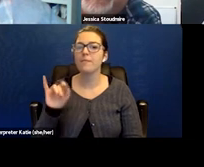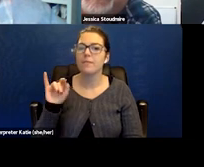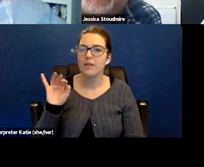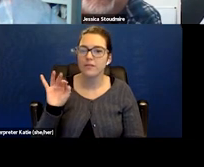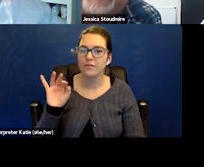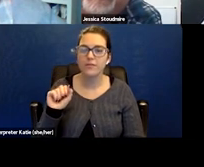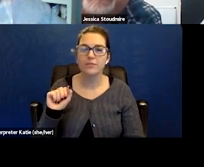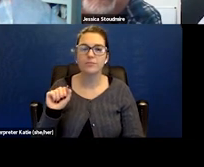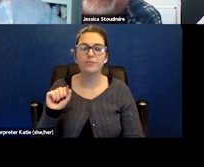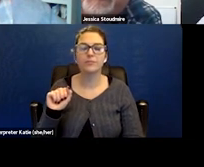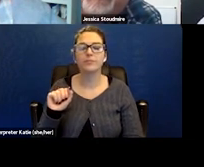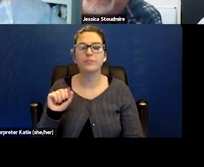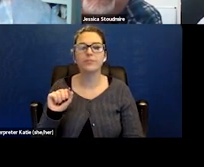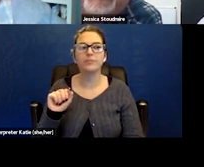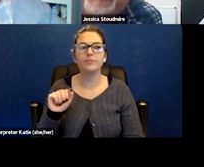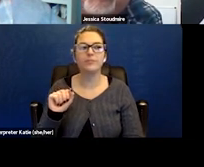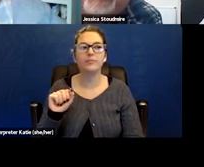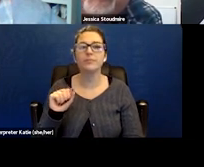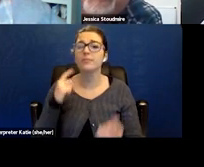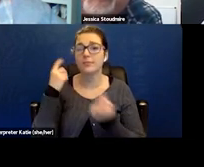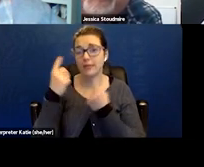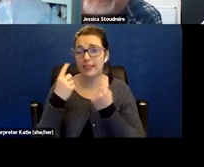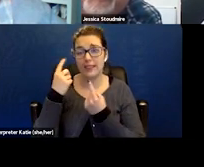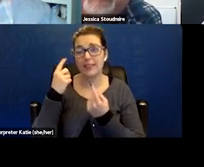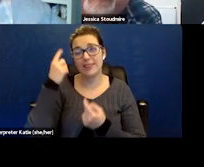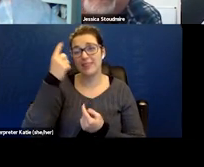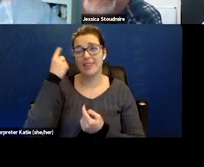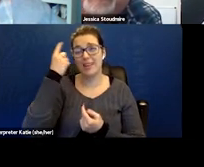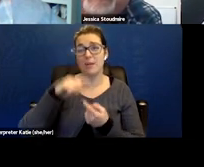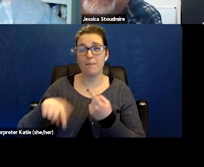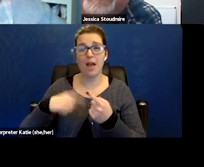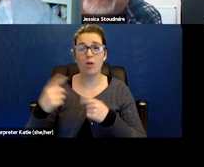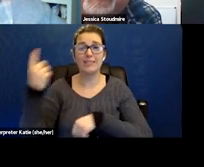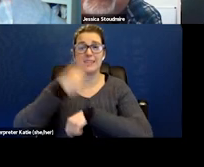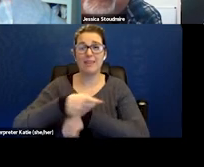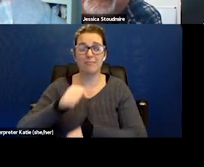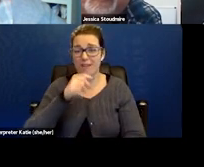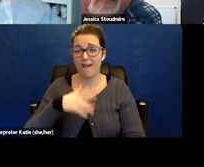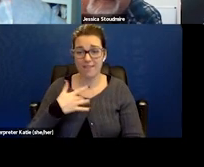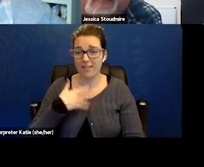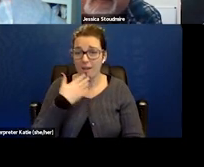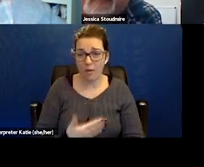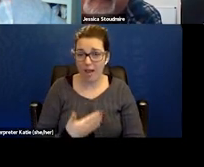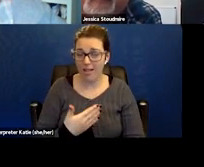I mean just think of a day when you're not feeling well. And that, not to minimize what Rob's been through